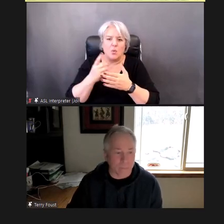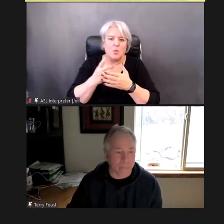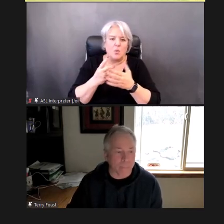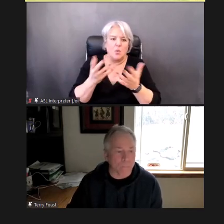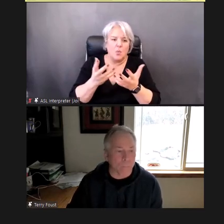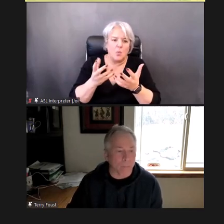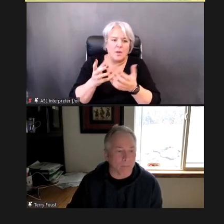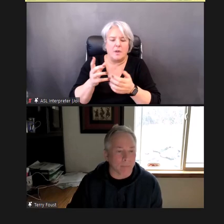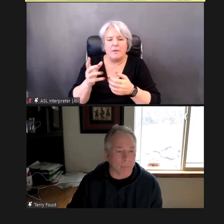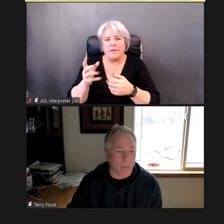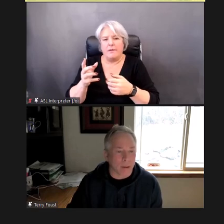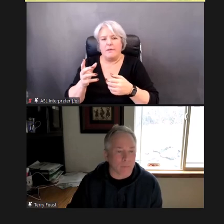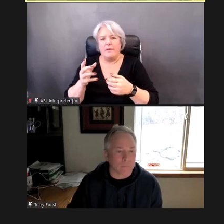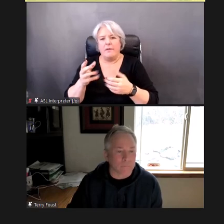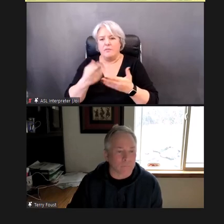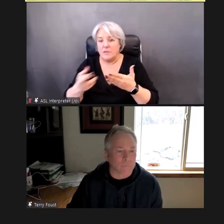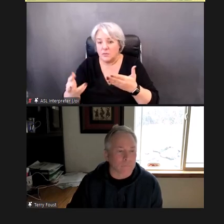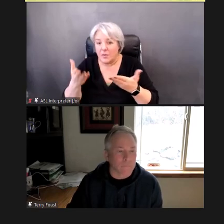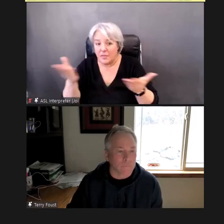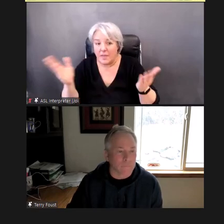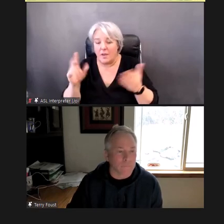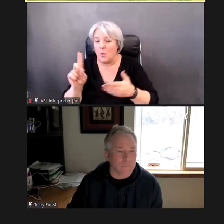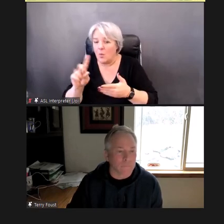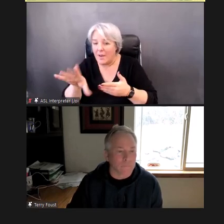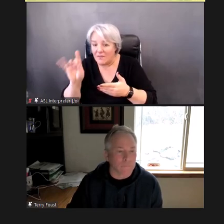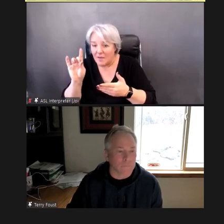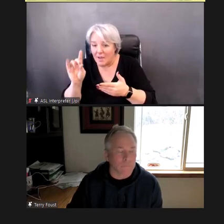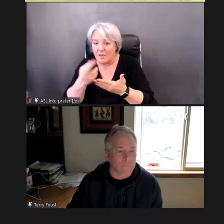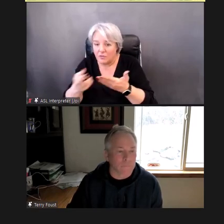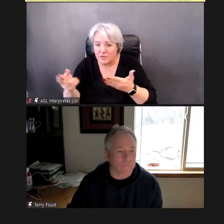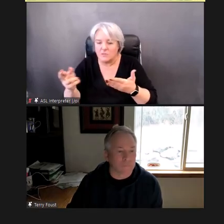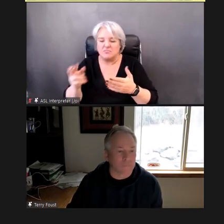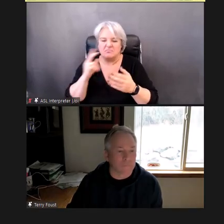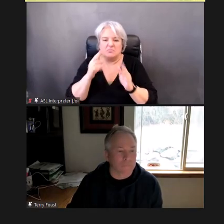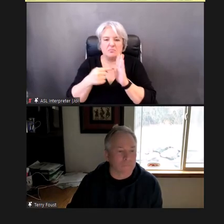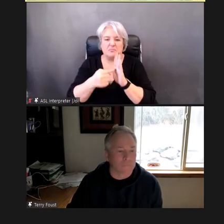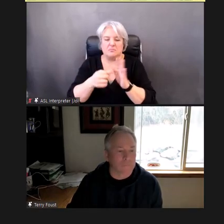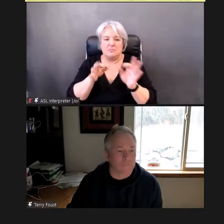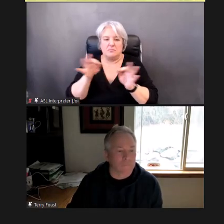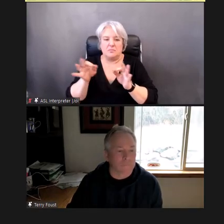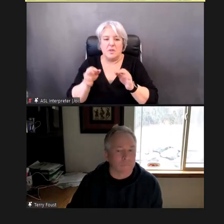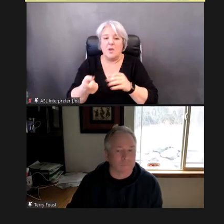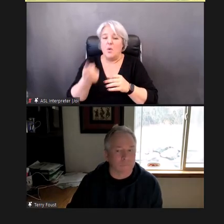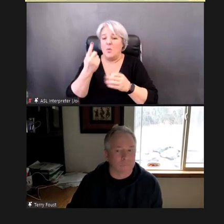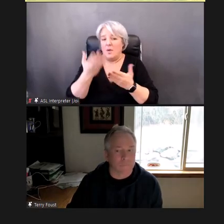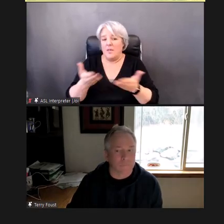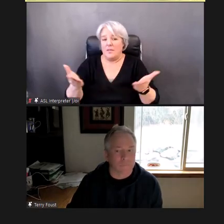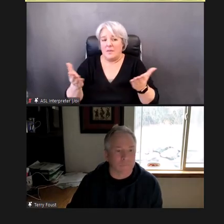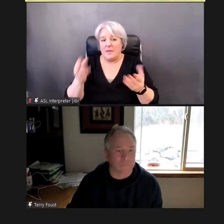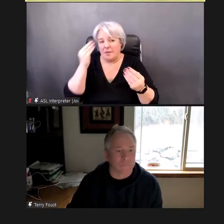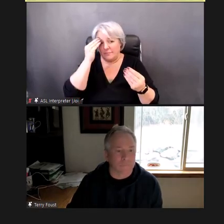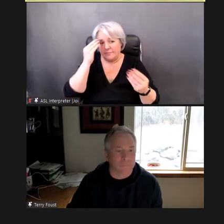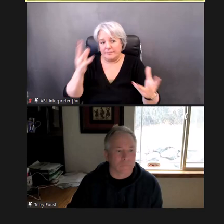And, you know, -- one of the things, I want to say right off the bat, (slide advances), is....